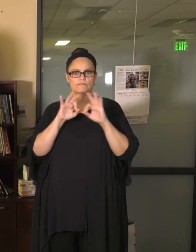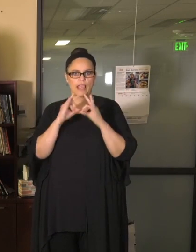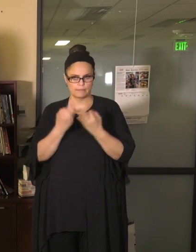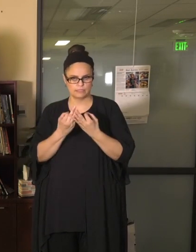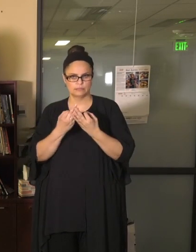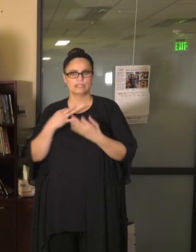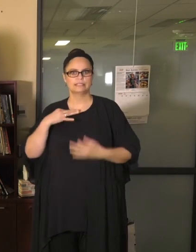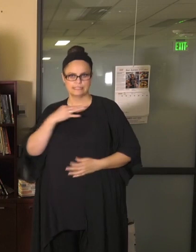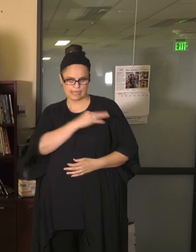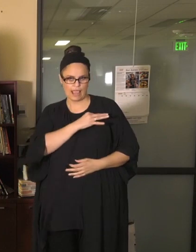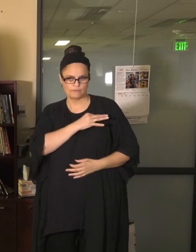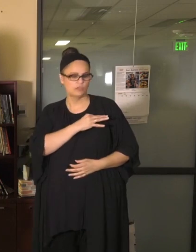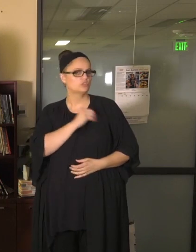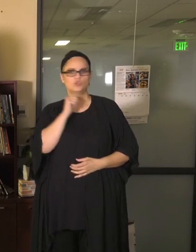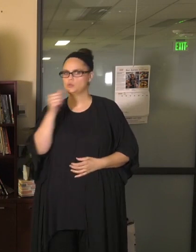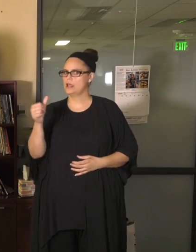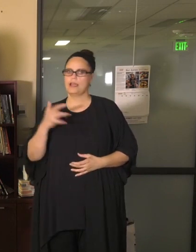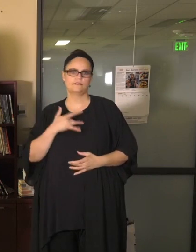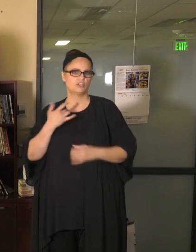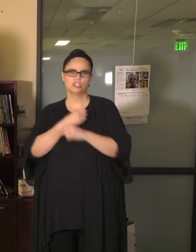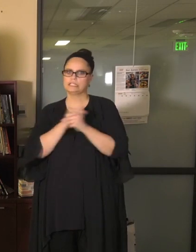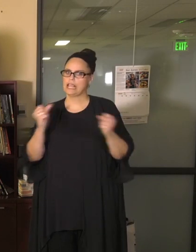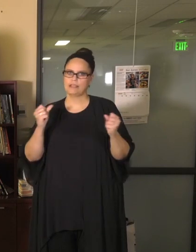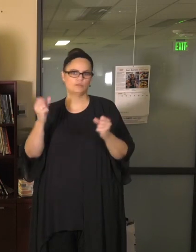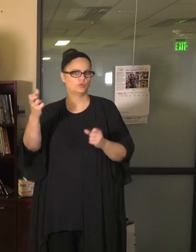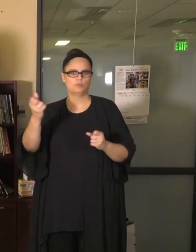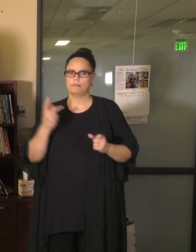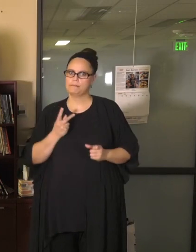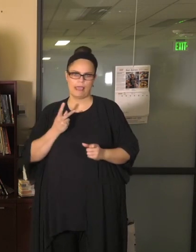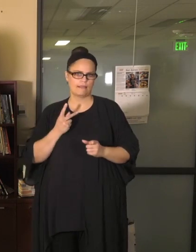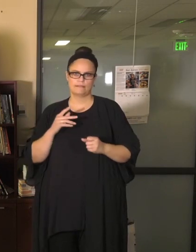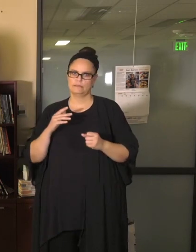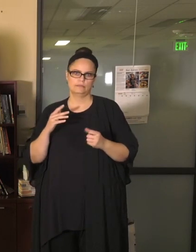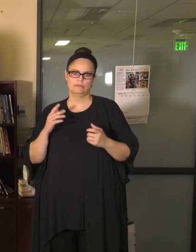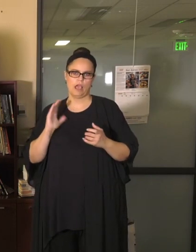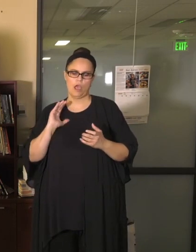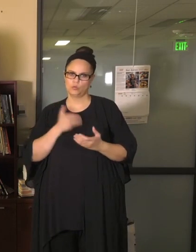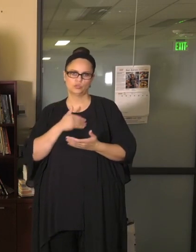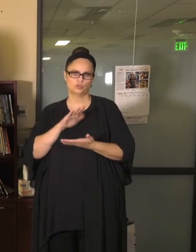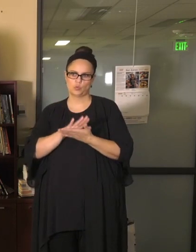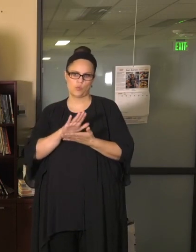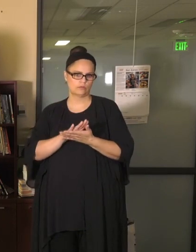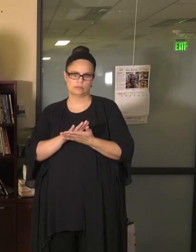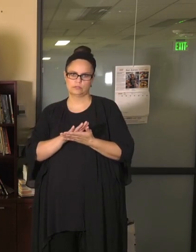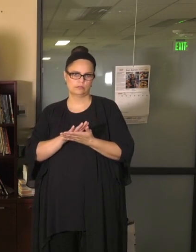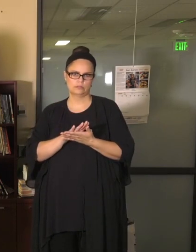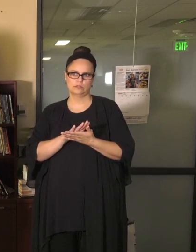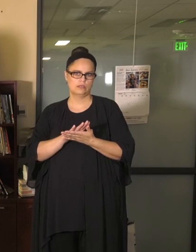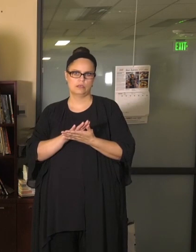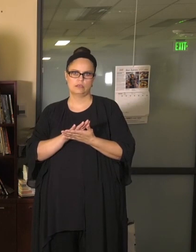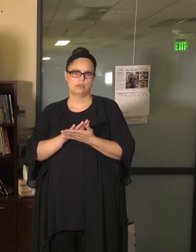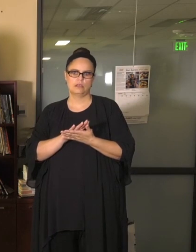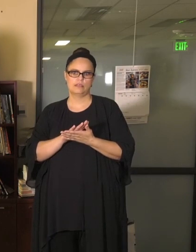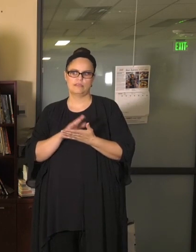not feel safe to return. They don't feel safe to return to our schools to program them in the way that all of us wish we could,